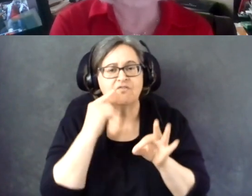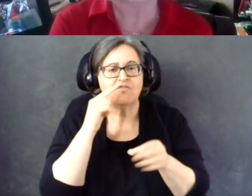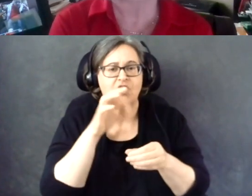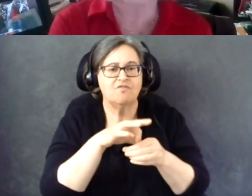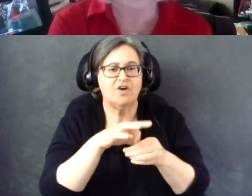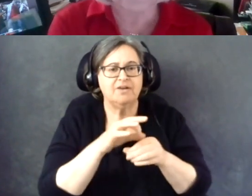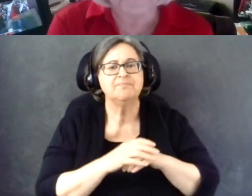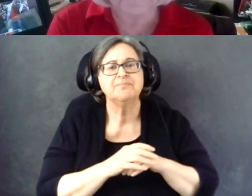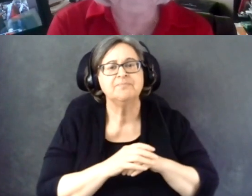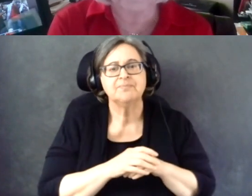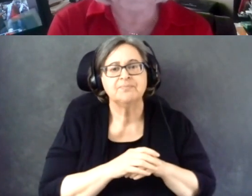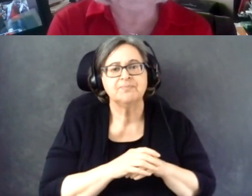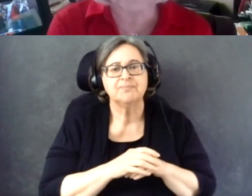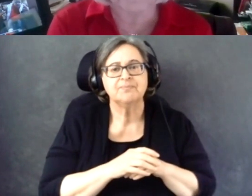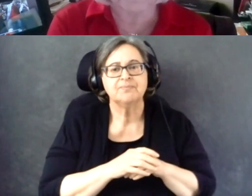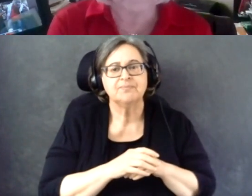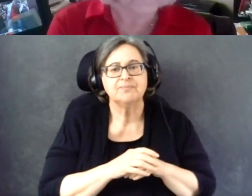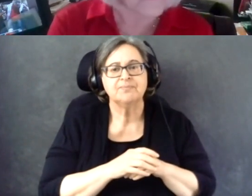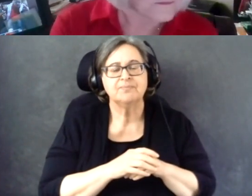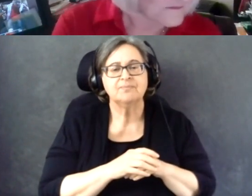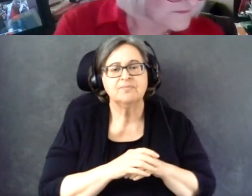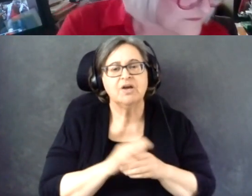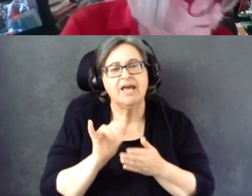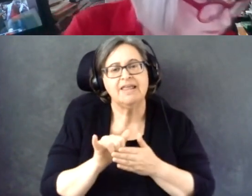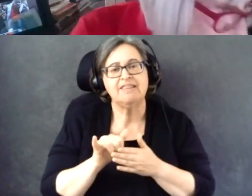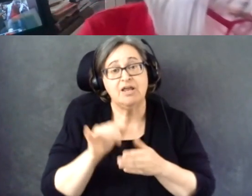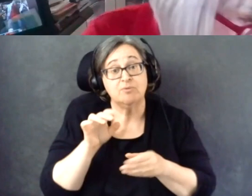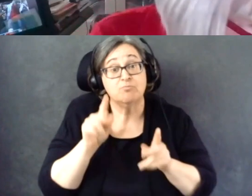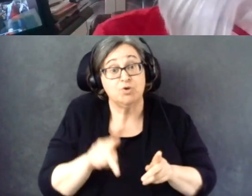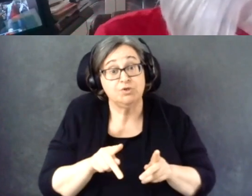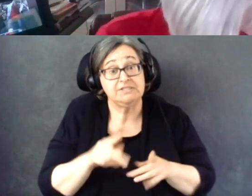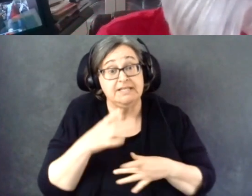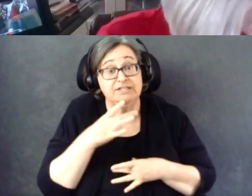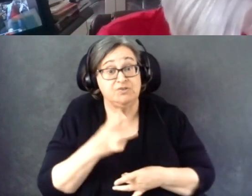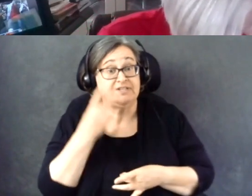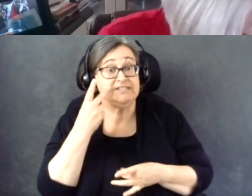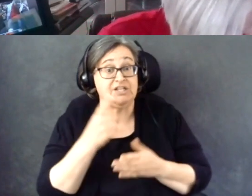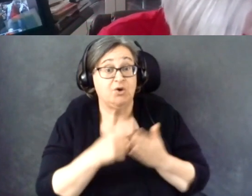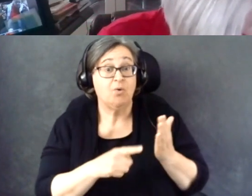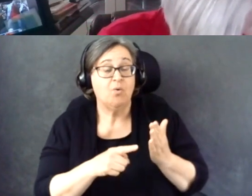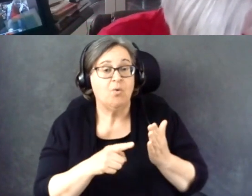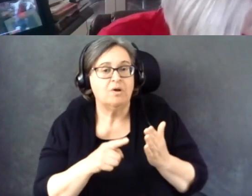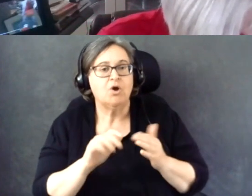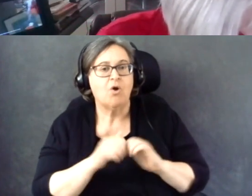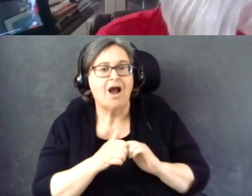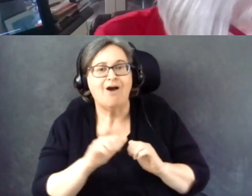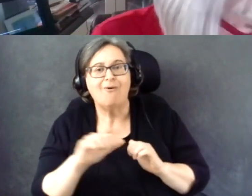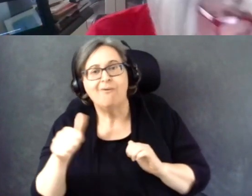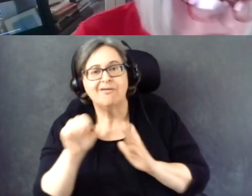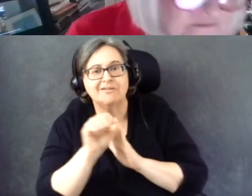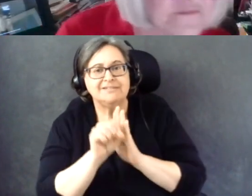So, you know, this person is interested in seeing what other or how other states handle this.